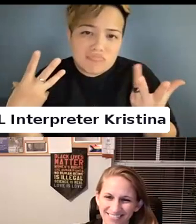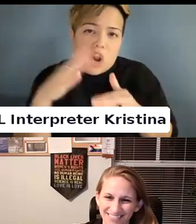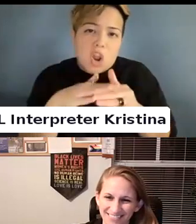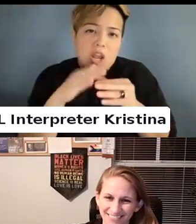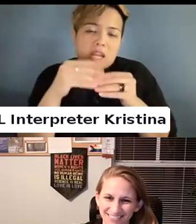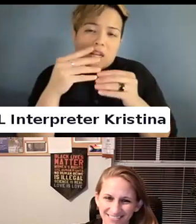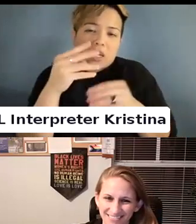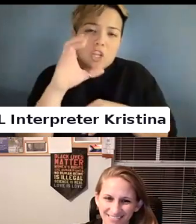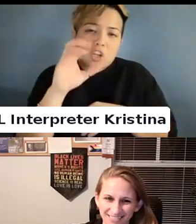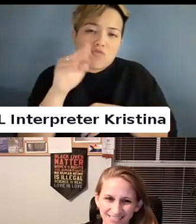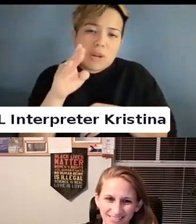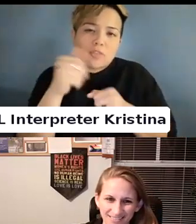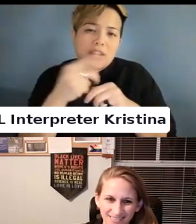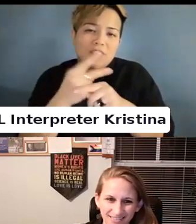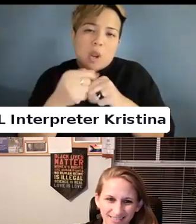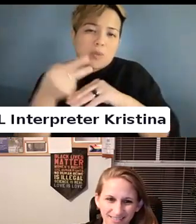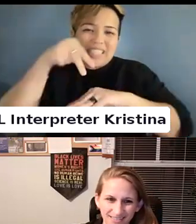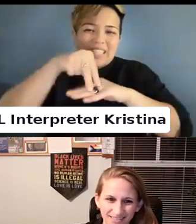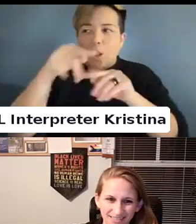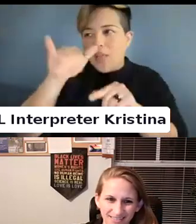Trying to figure out how to stand up will not happen.